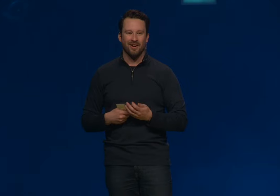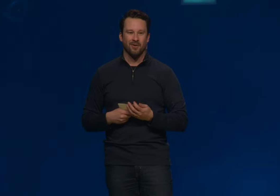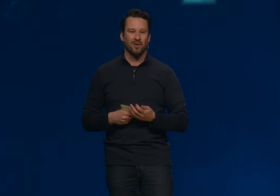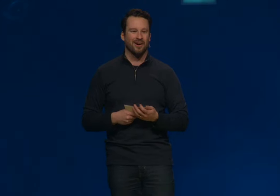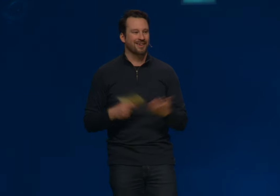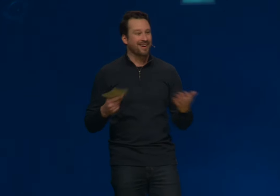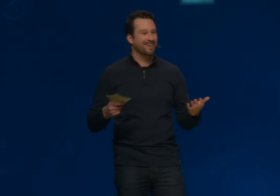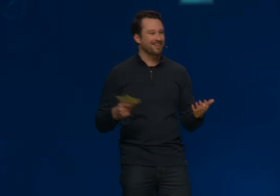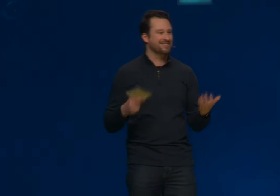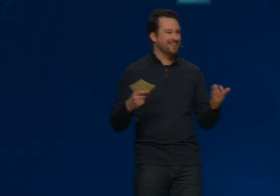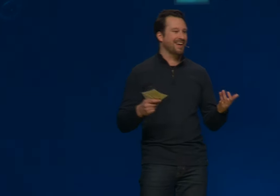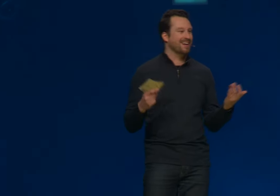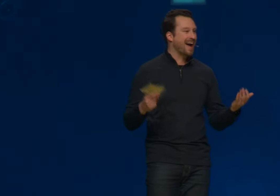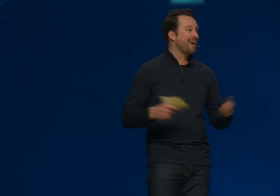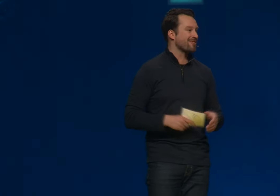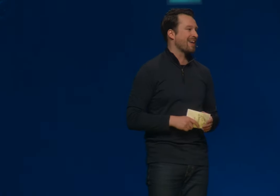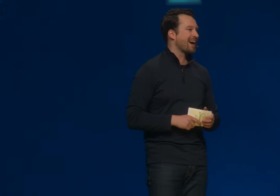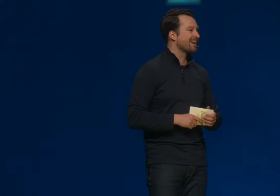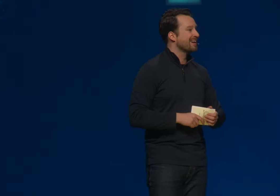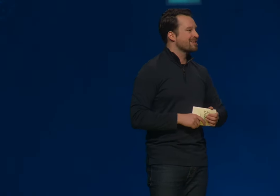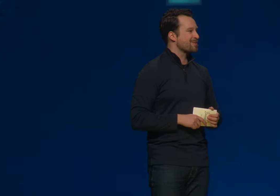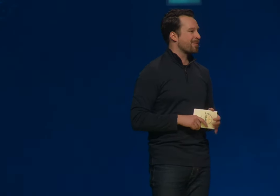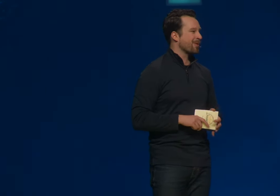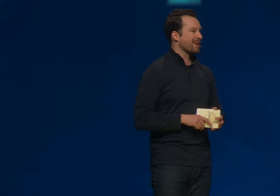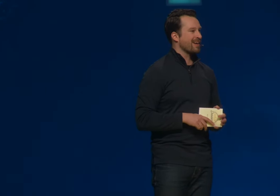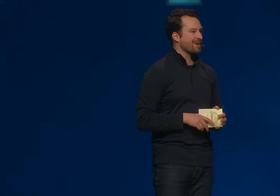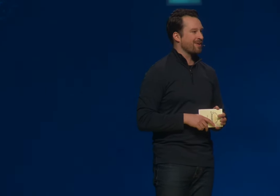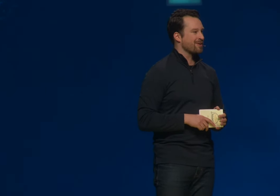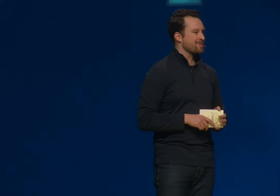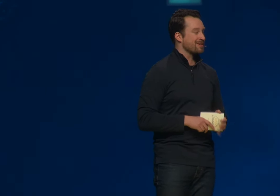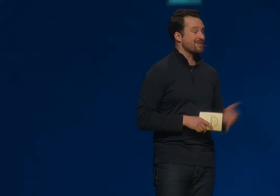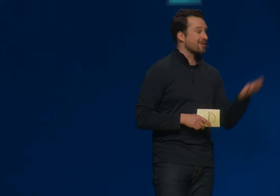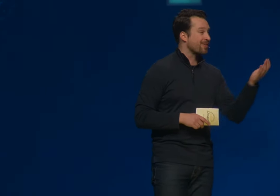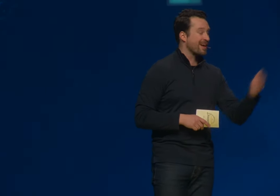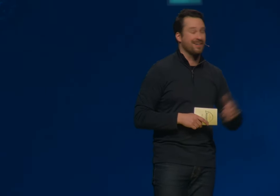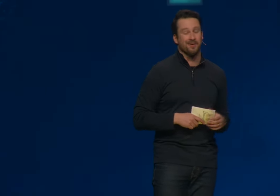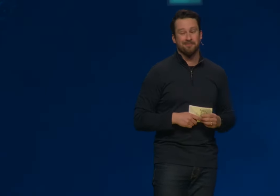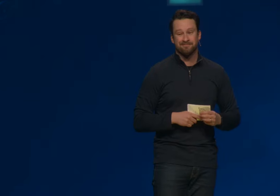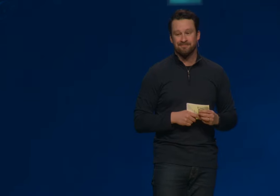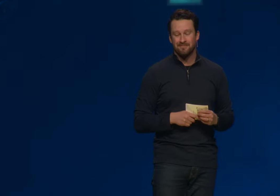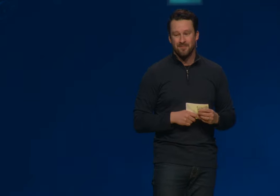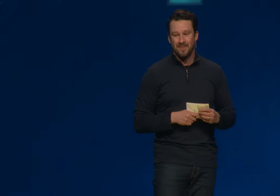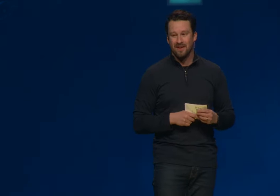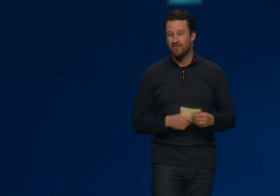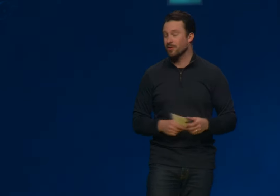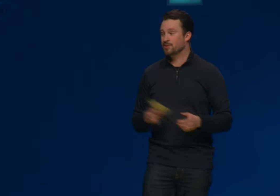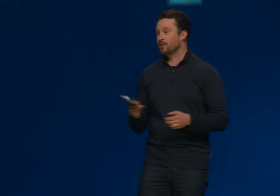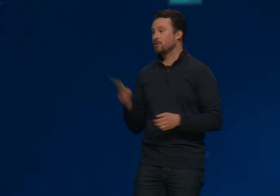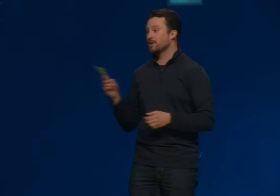are where a young adult can have that support and encouragement. So thank you. For those of you who would